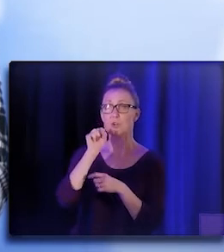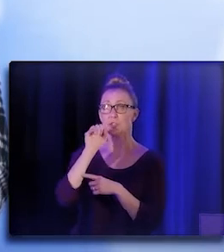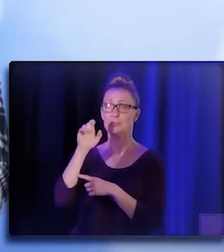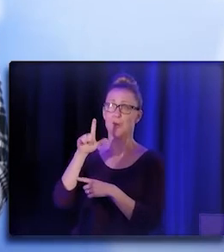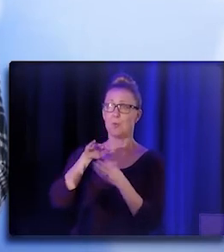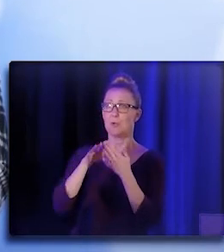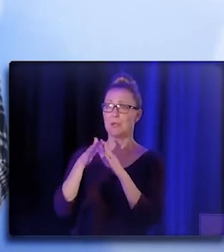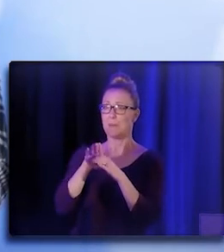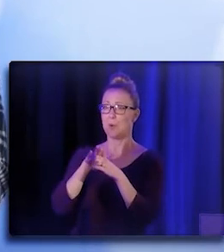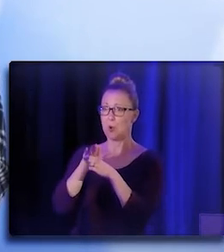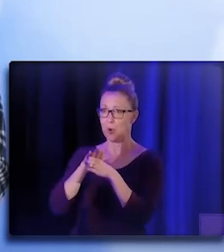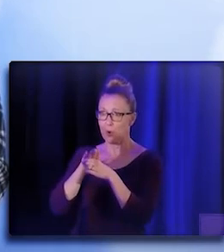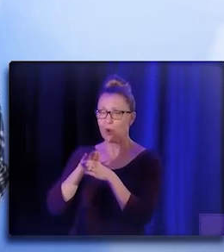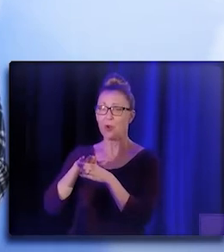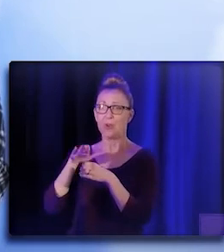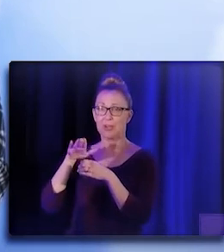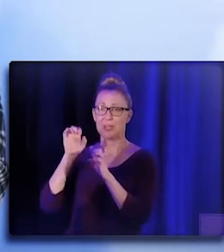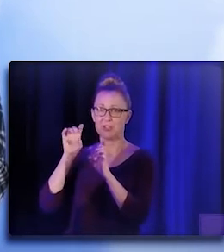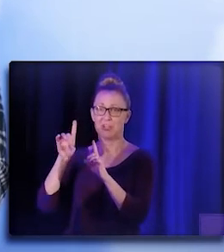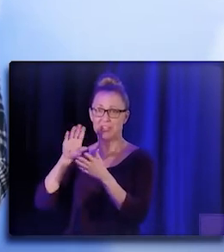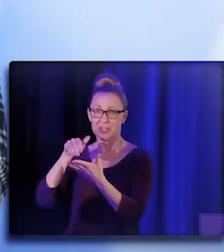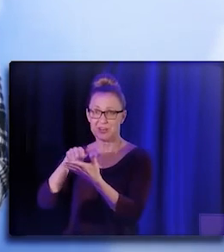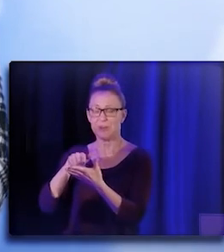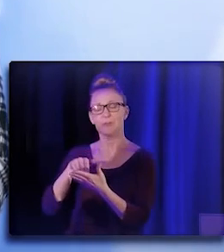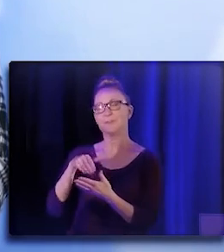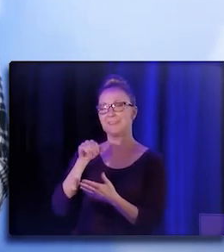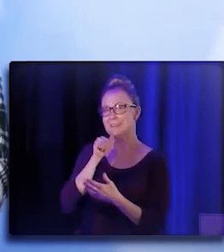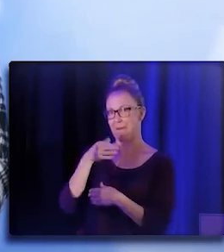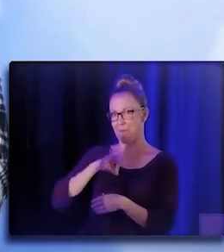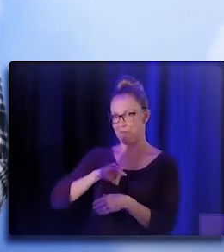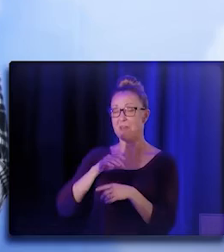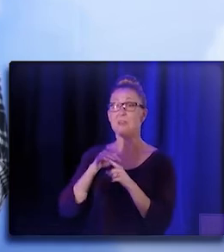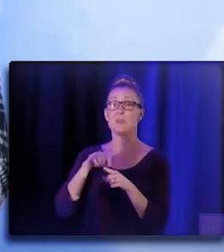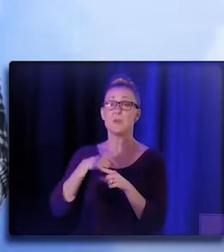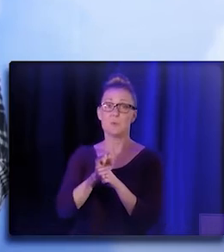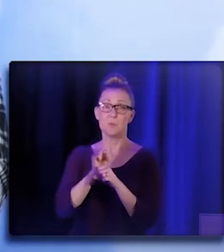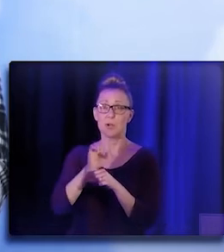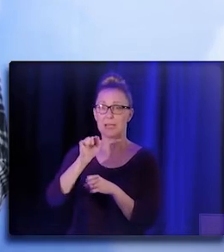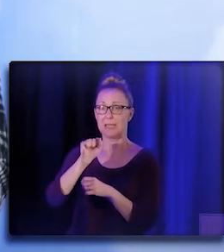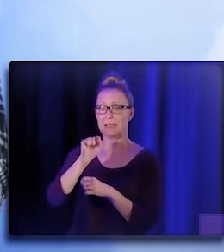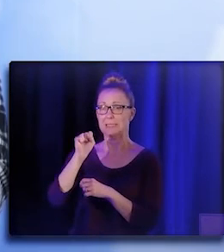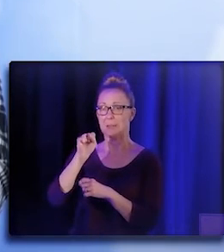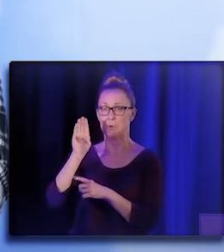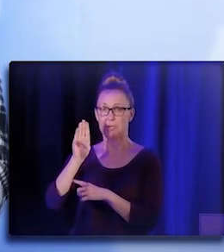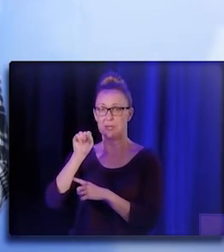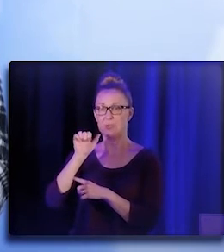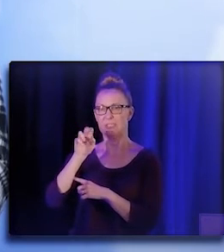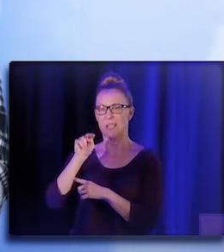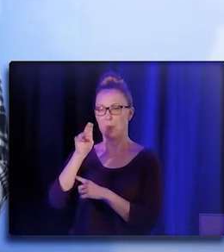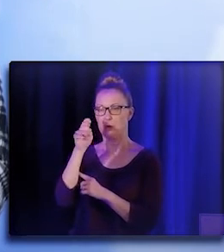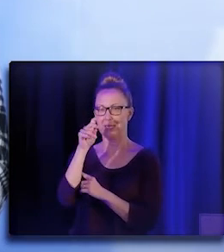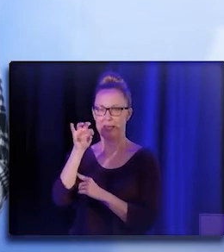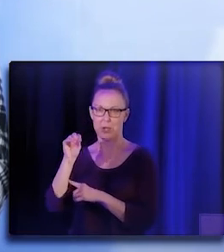El Sol is a nonprofit. We do work in San Bernardino County and Riverside County.